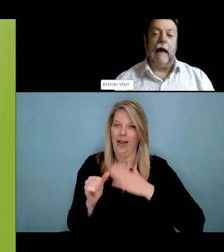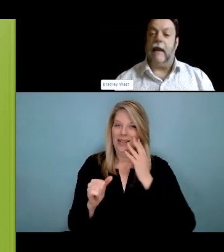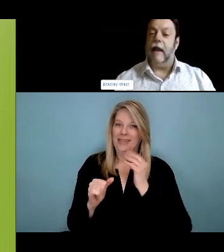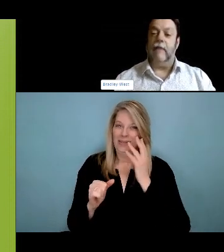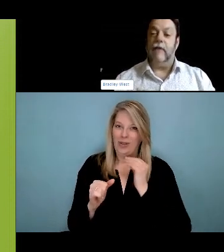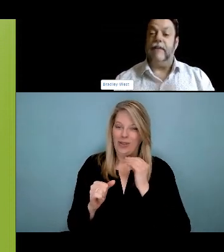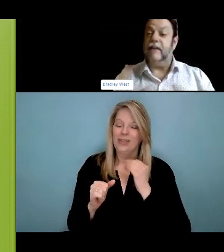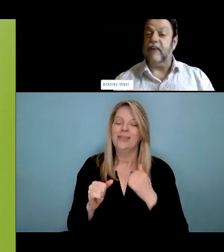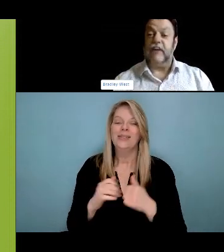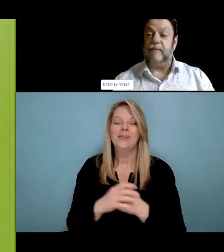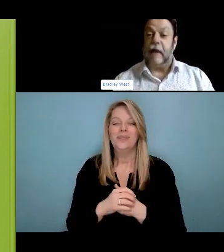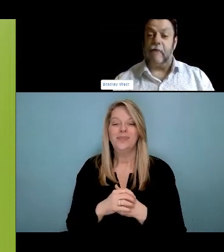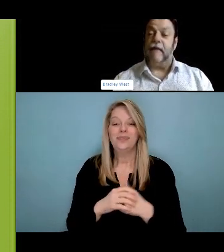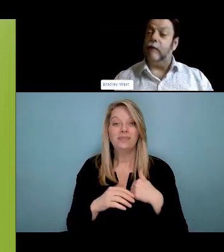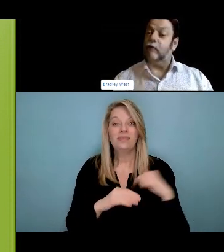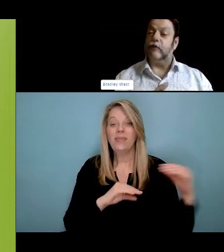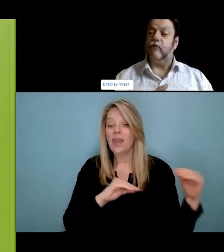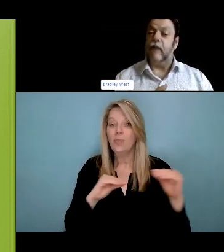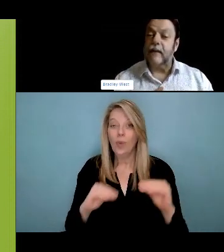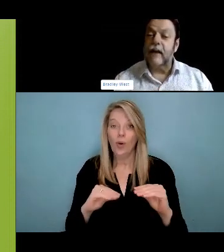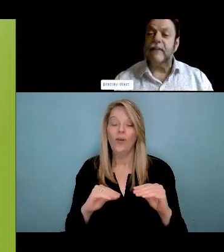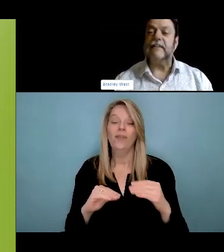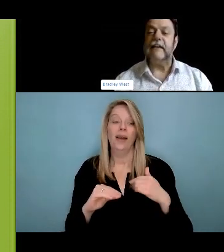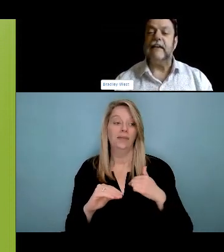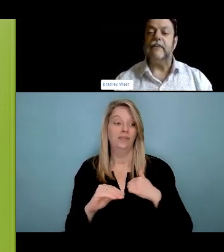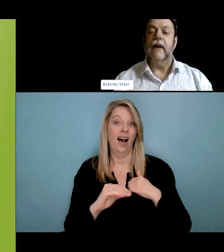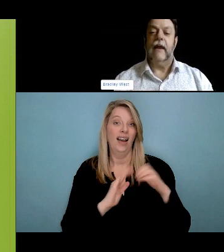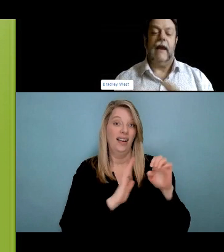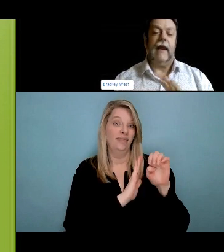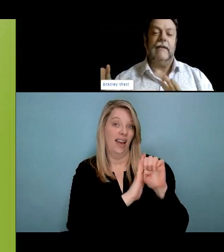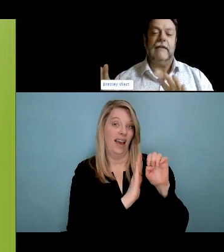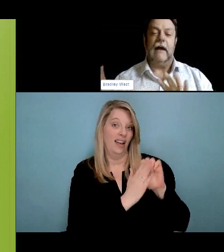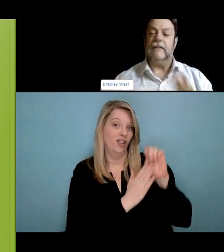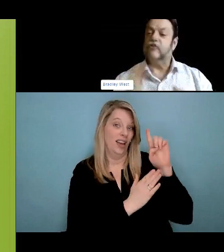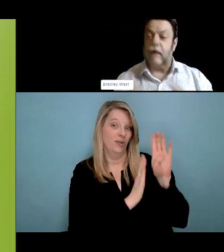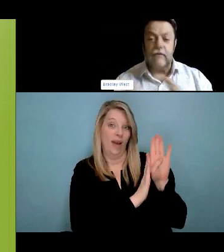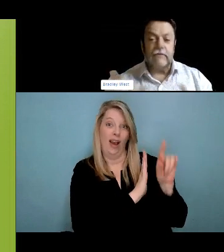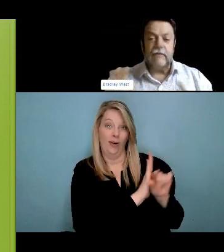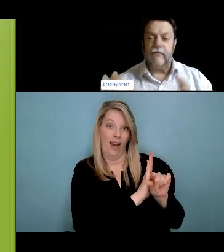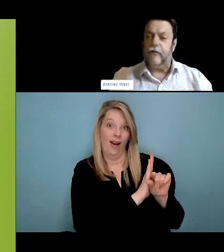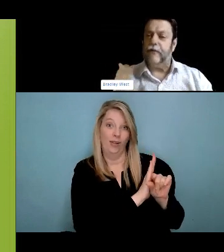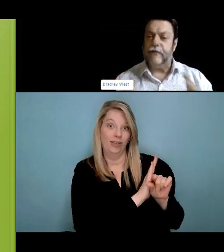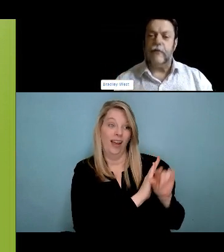to a campsite and and returning home. We're actually venturing out further and going